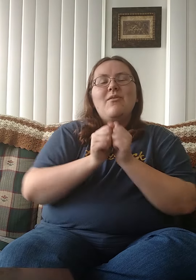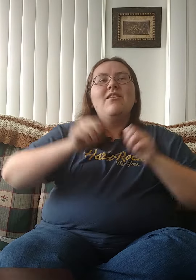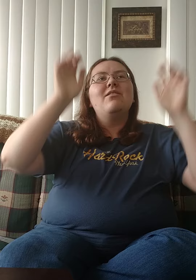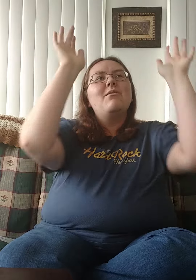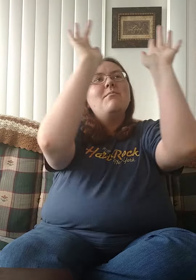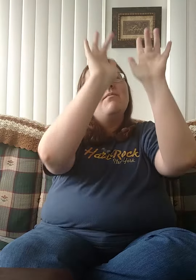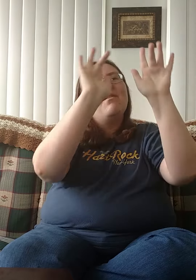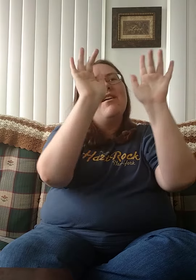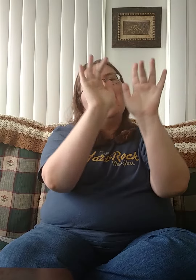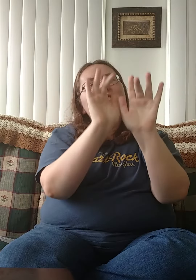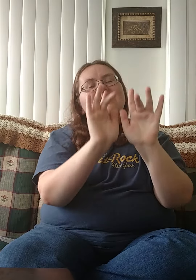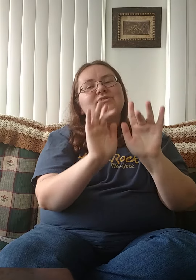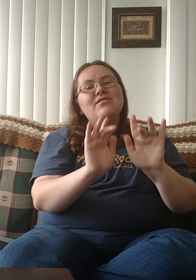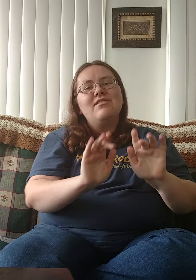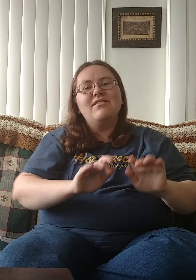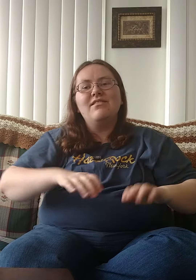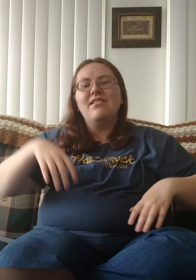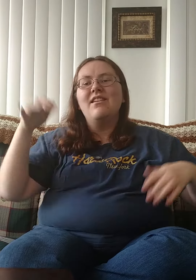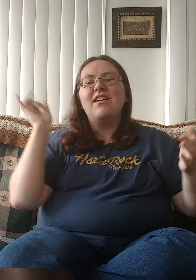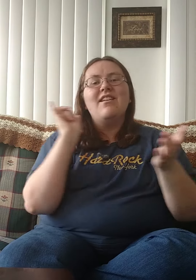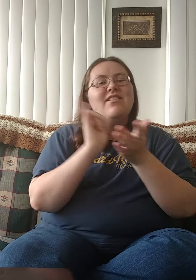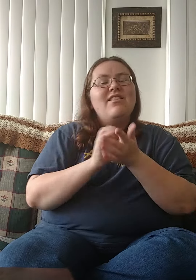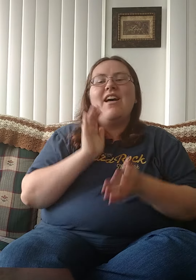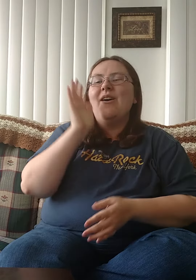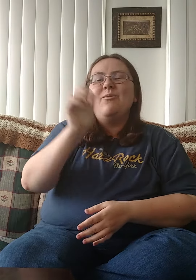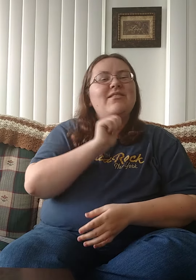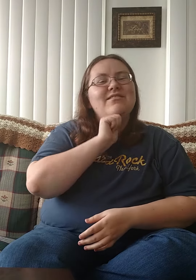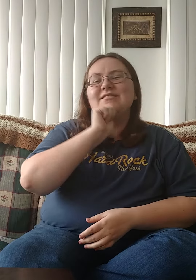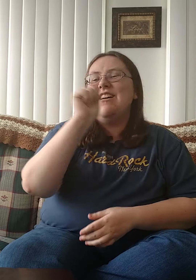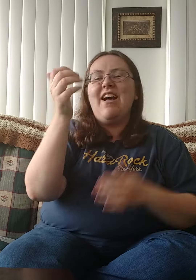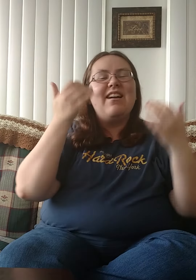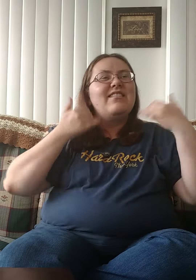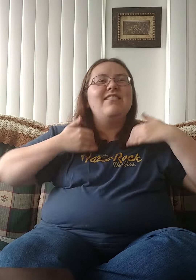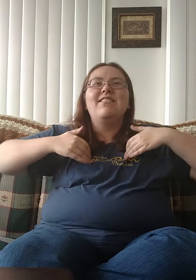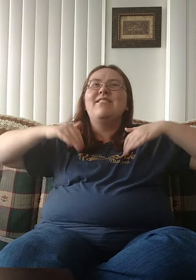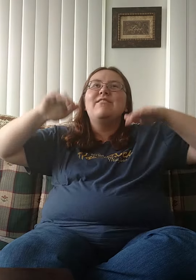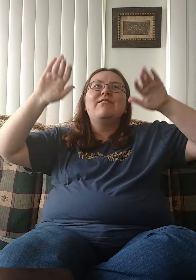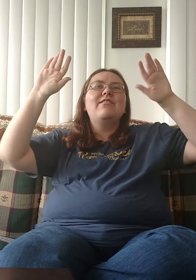With compassion that will not give up